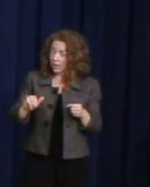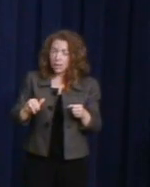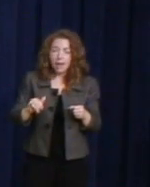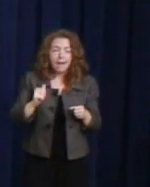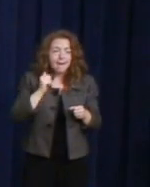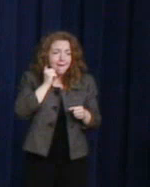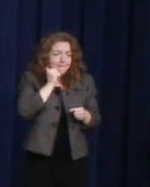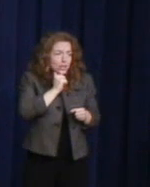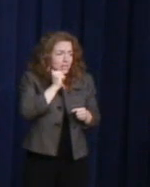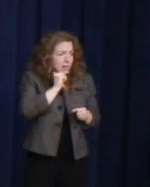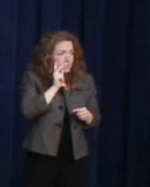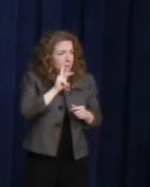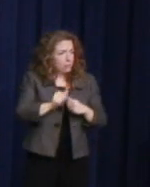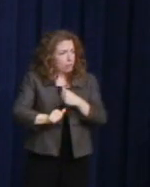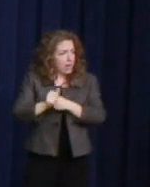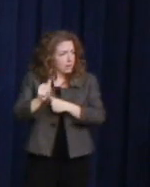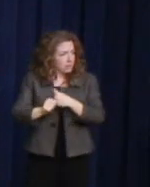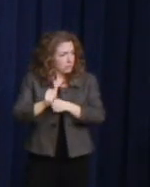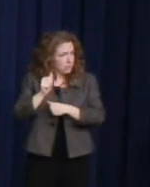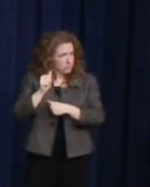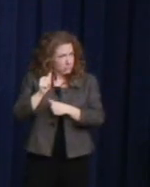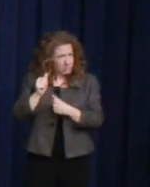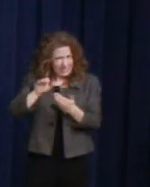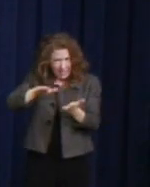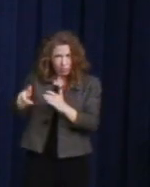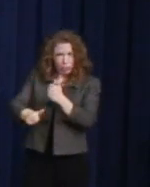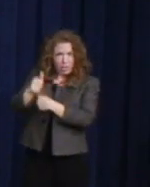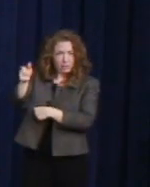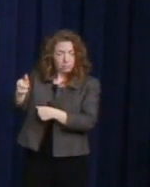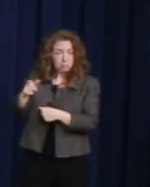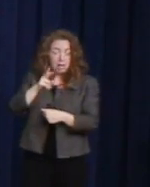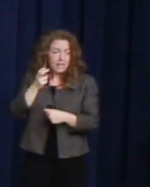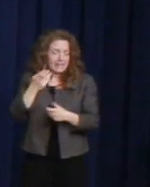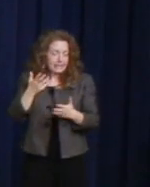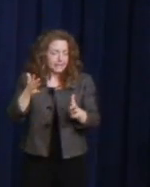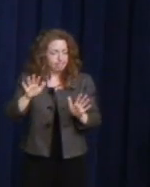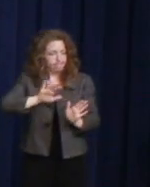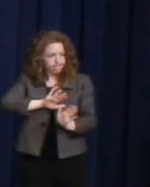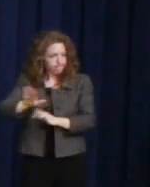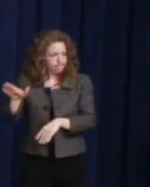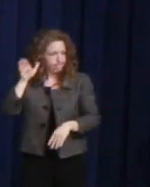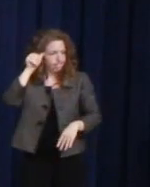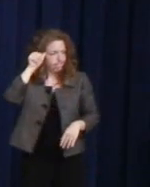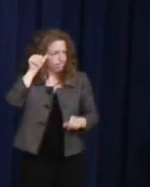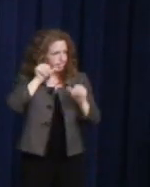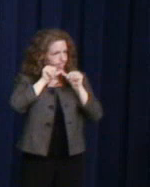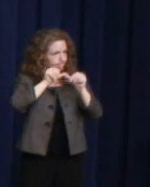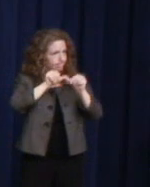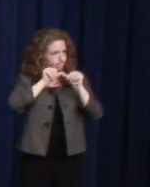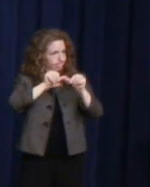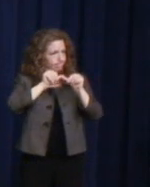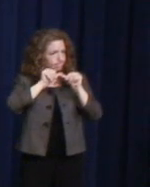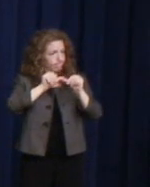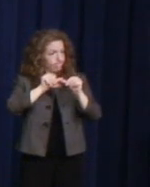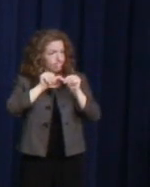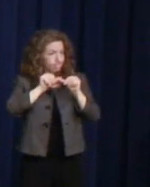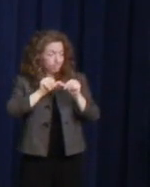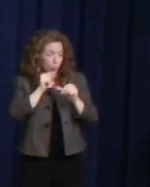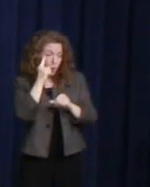Yet it never deterred him. In fact, as you've heard from Stuart, a year before his assassination, he said "If a bullet